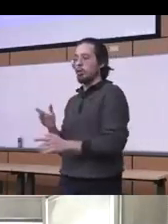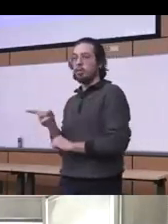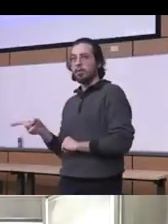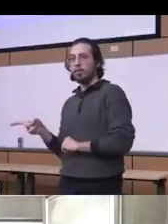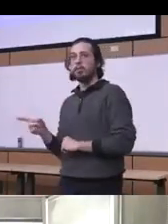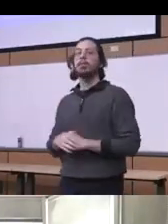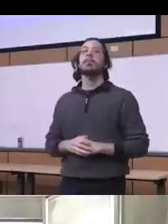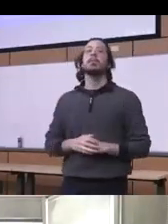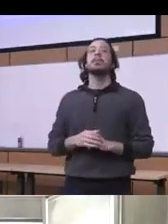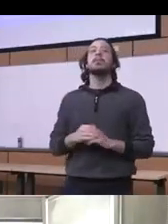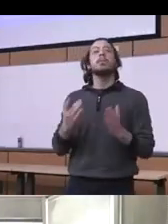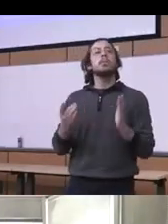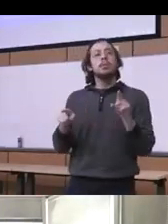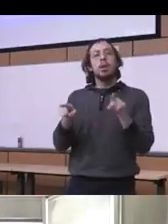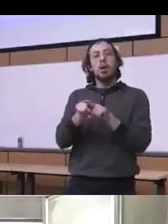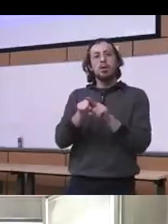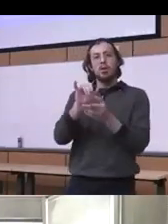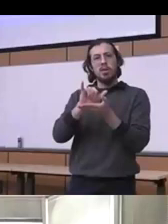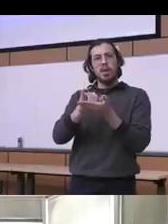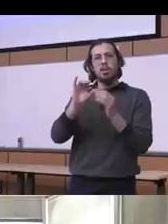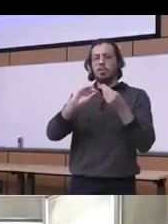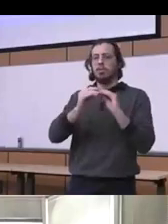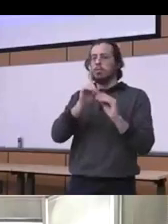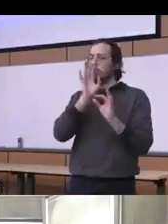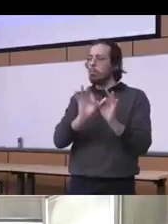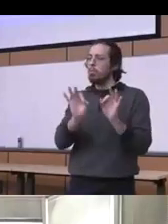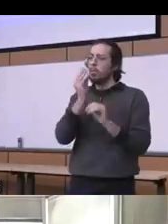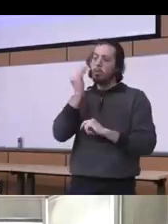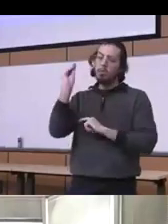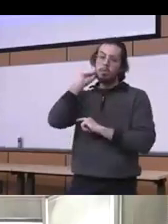this is also one number that is really important to keep in mind and I don't want to overwhelm